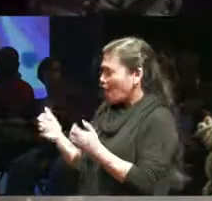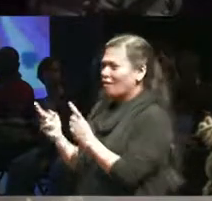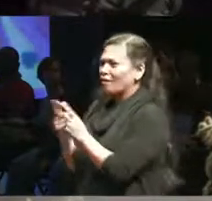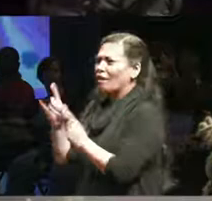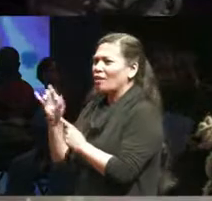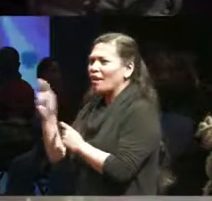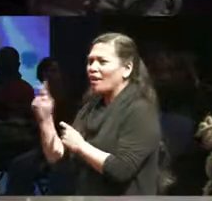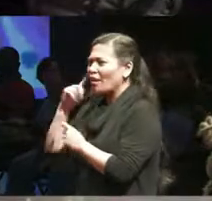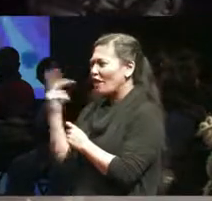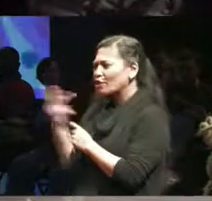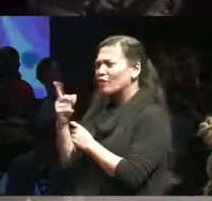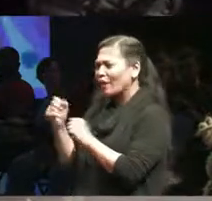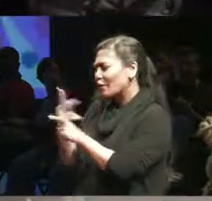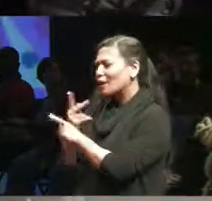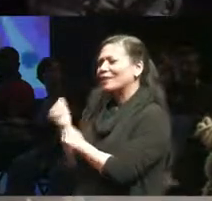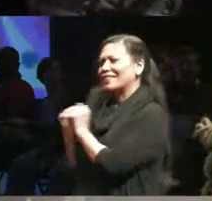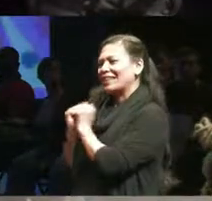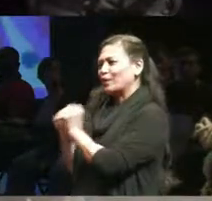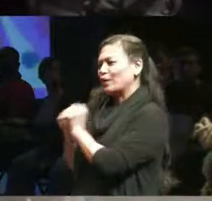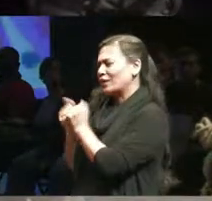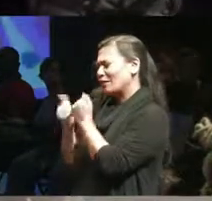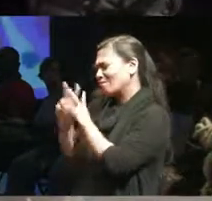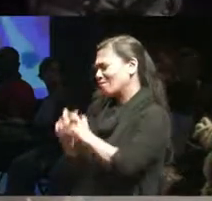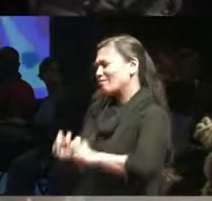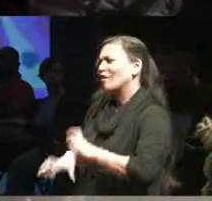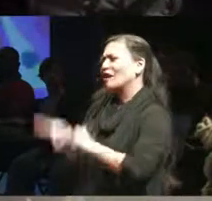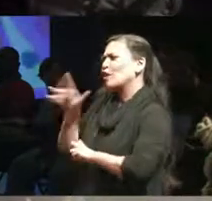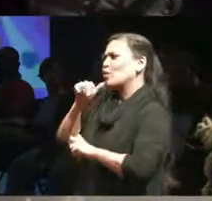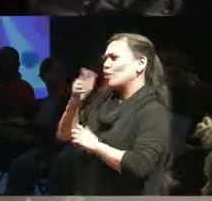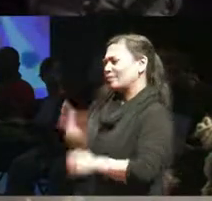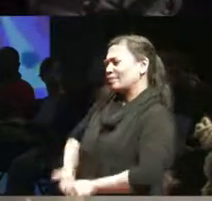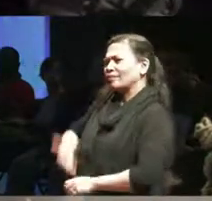is and discover who we are and whatever that is. But it was still not you know